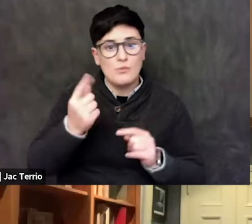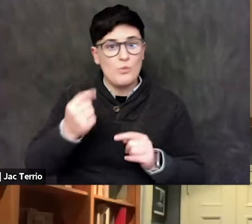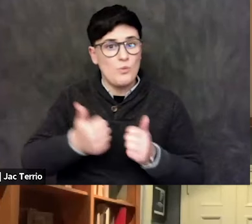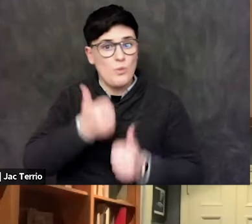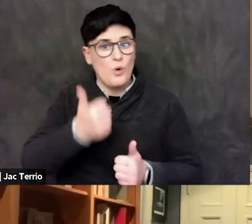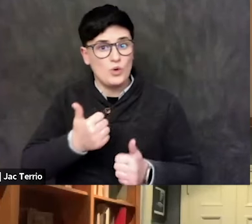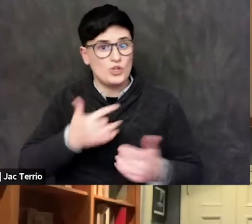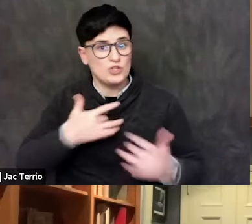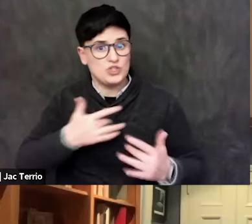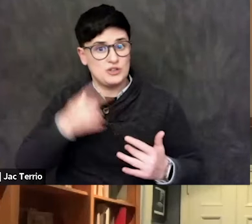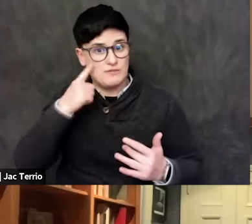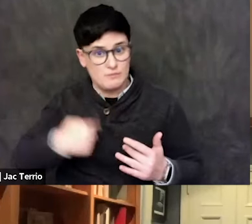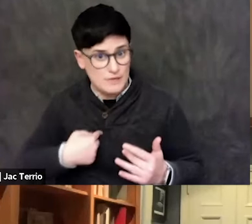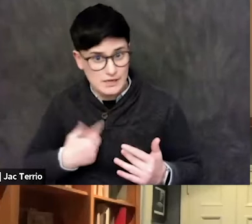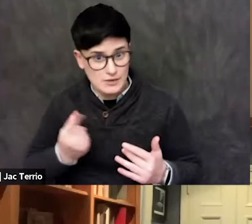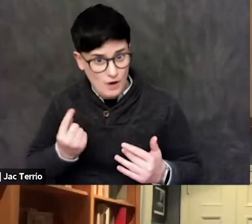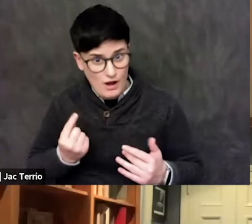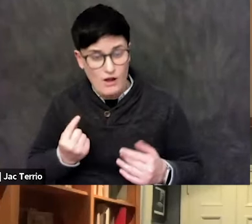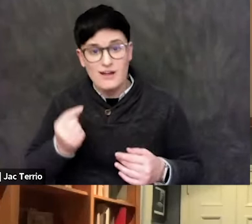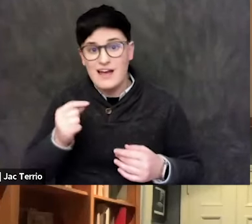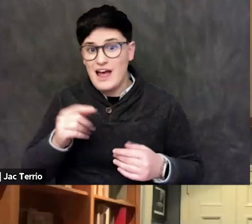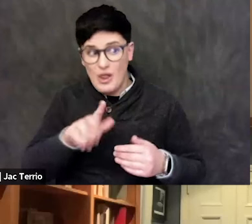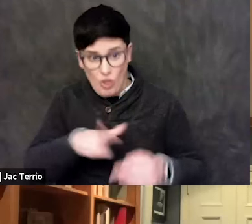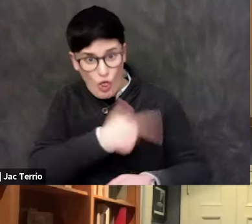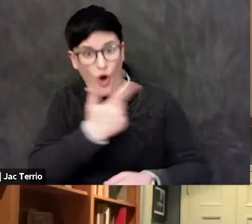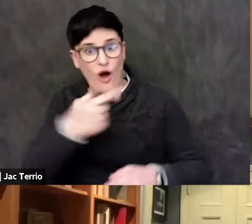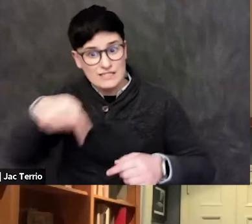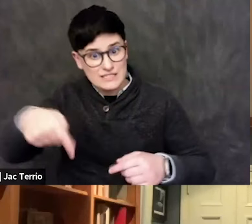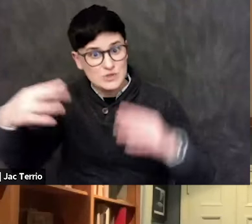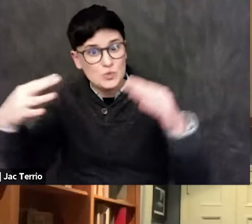as this goes on, that's going to be a challenge.